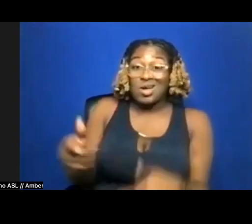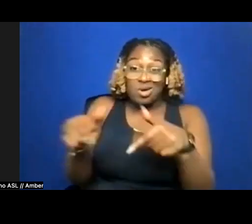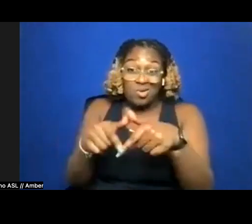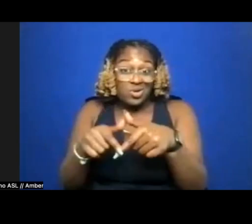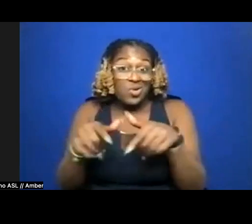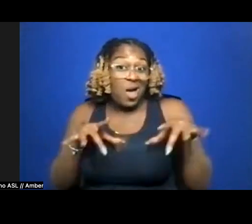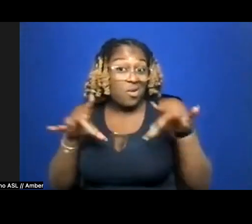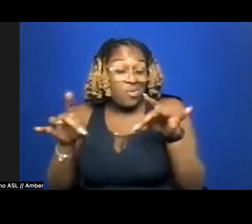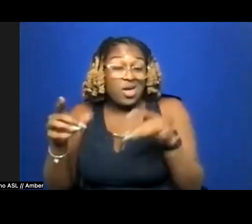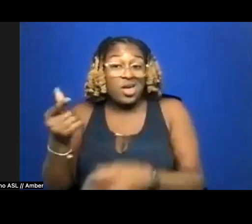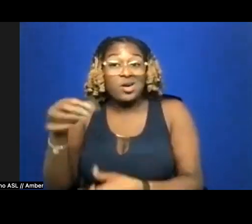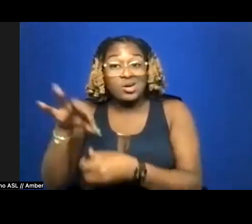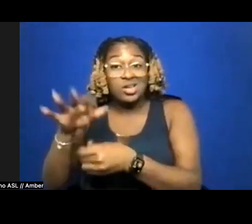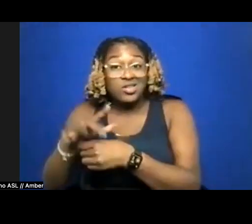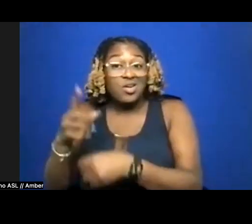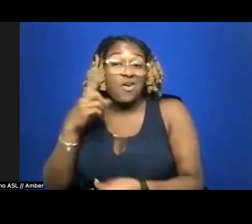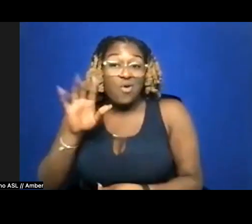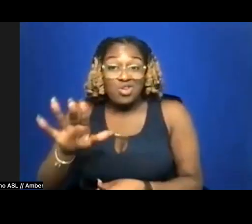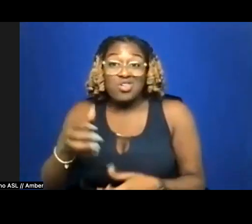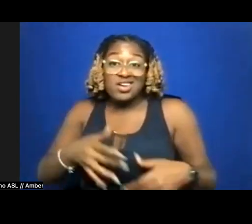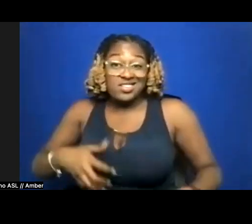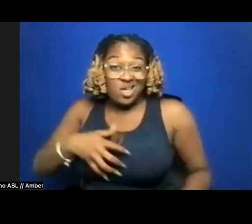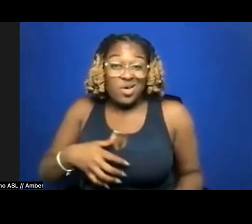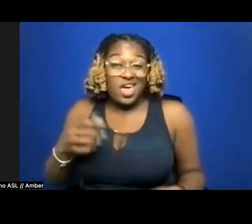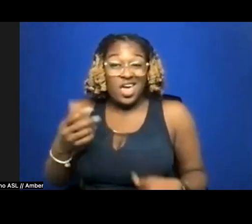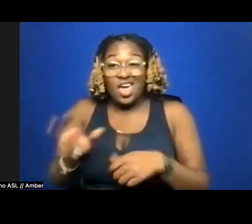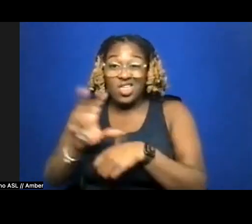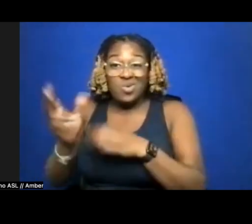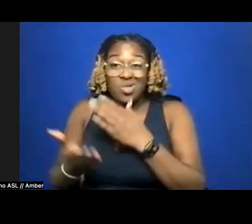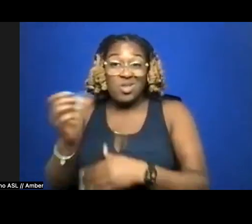ale for your stomachache at 3 A.M. then not complain. I want pussy